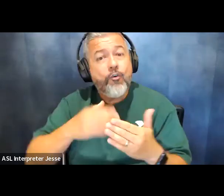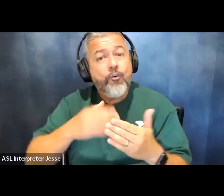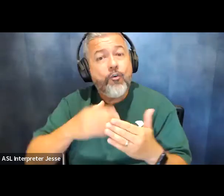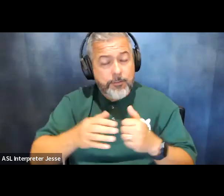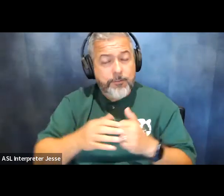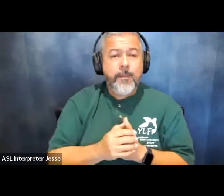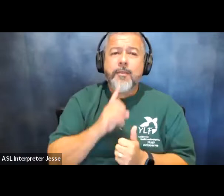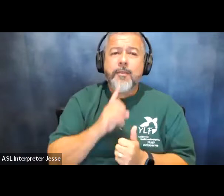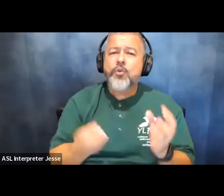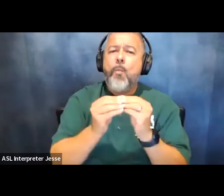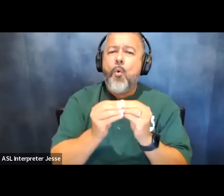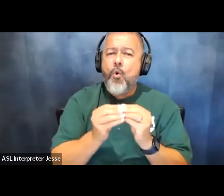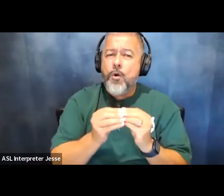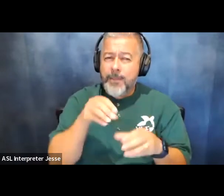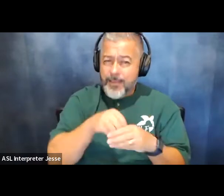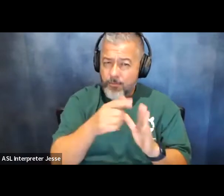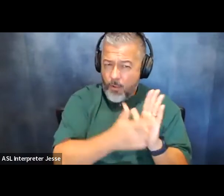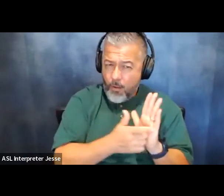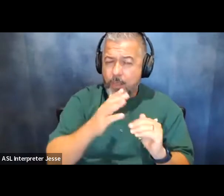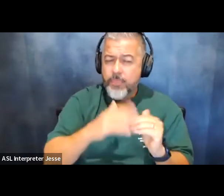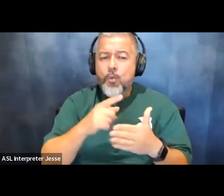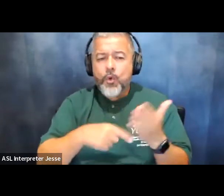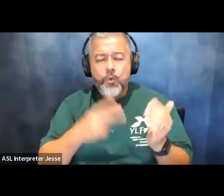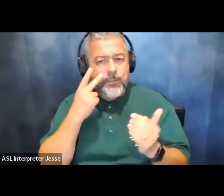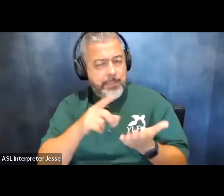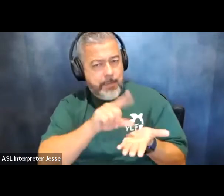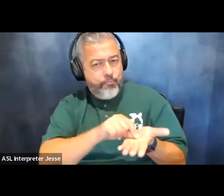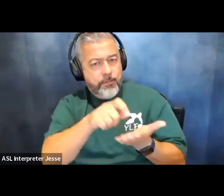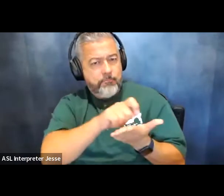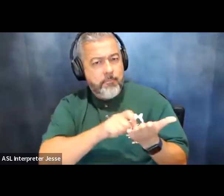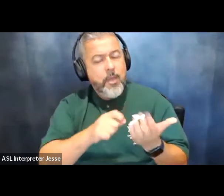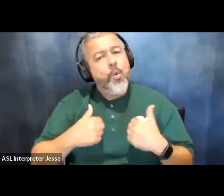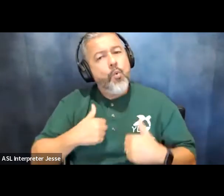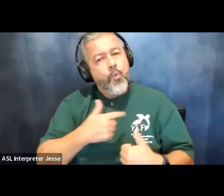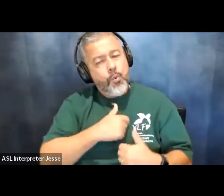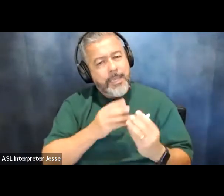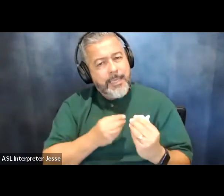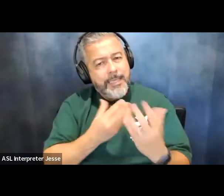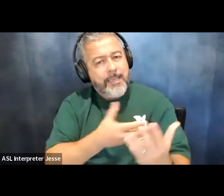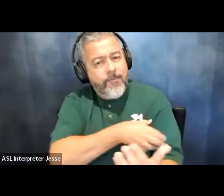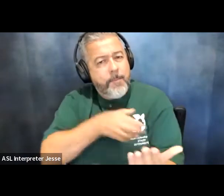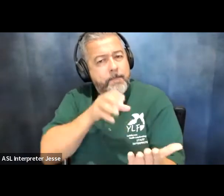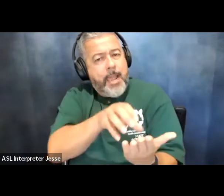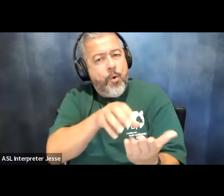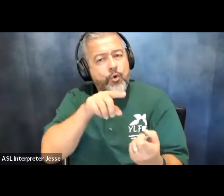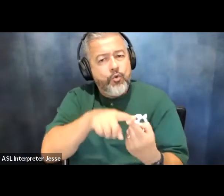than what is written into it we are the ones who give it strength and we are the ones as leaders